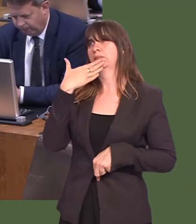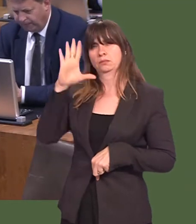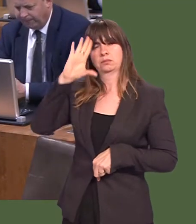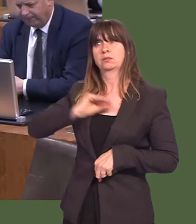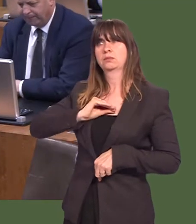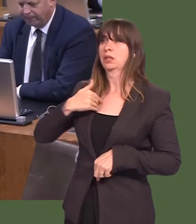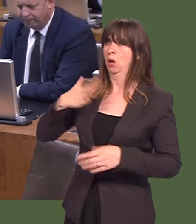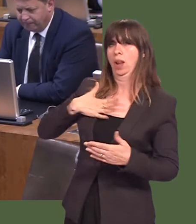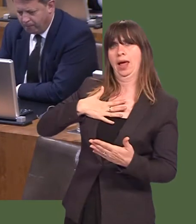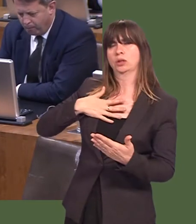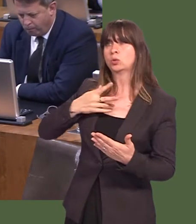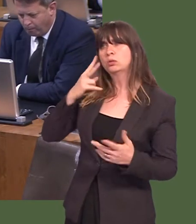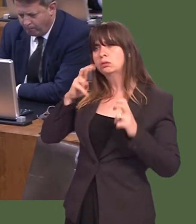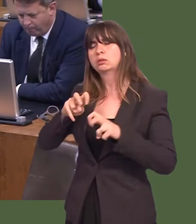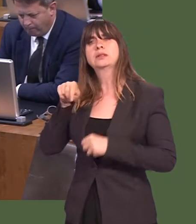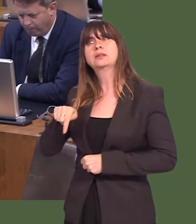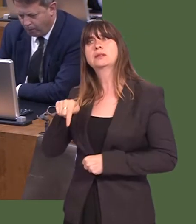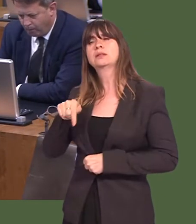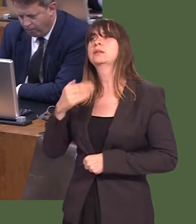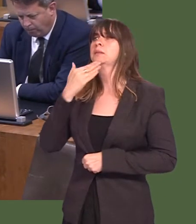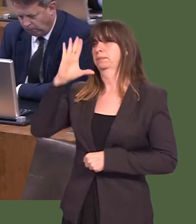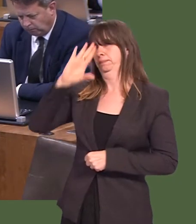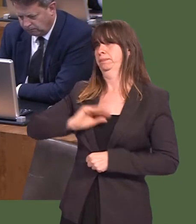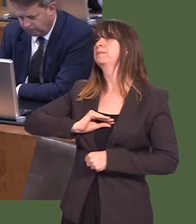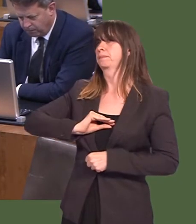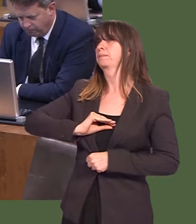And I will, of course, write to him along the lines that he has asked for, providing